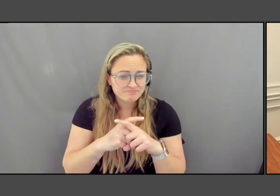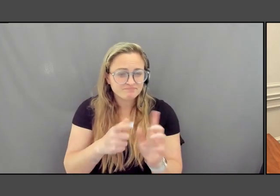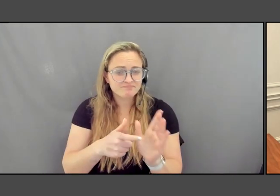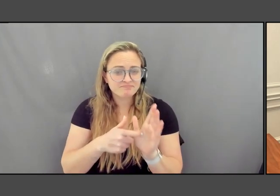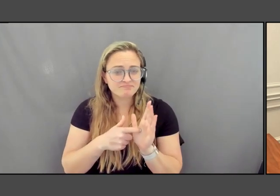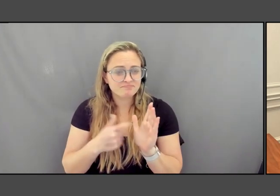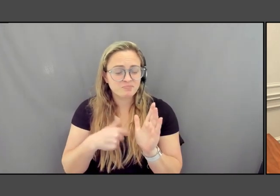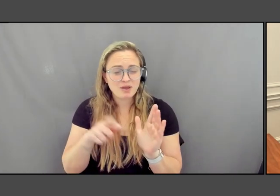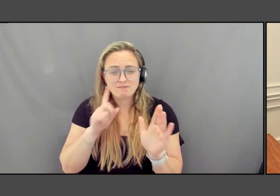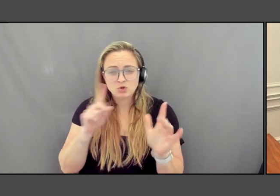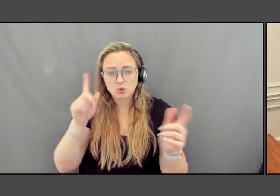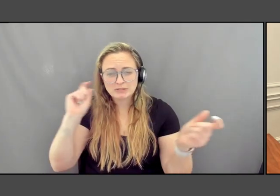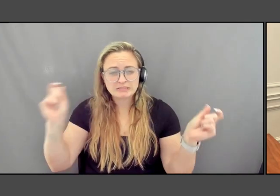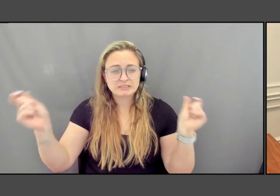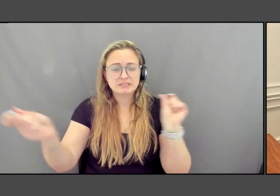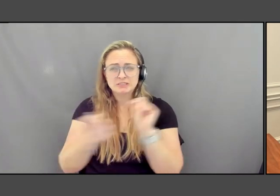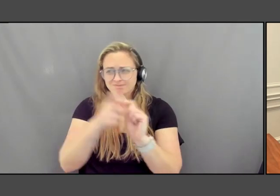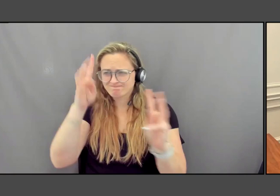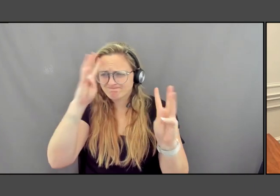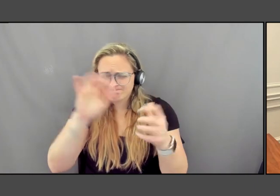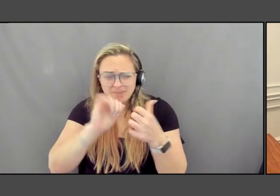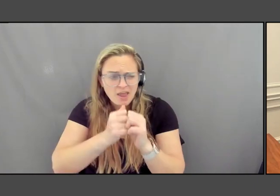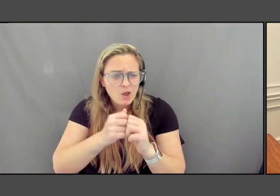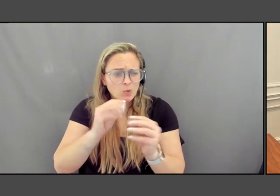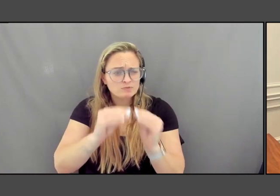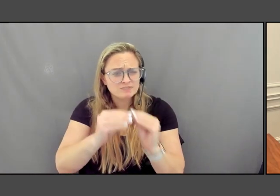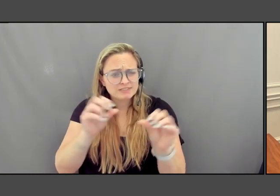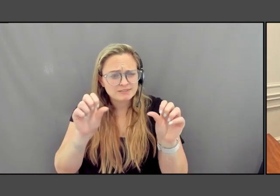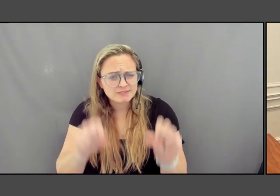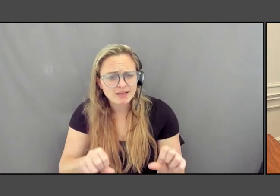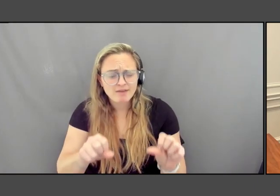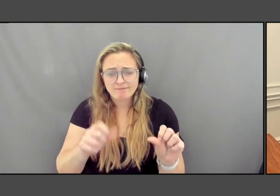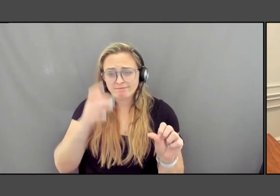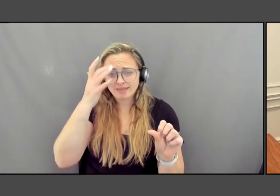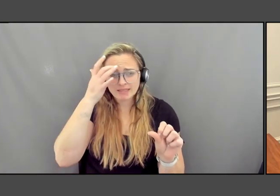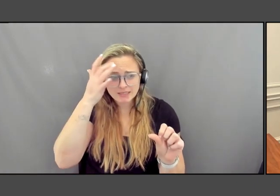as much as leaps of intellect, innovation and justice.